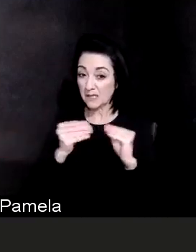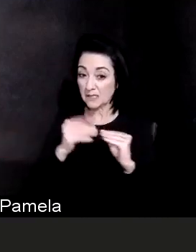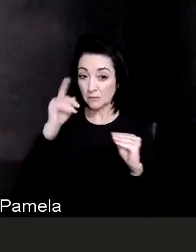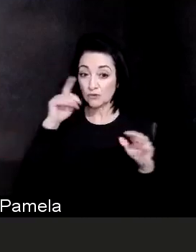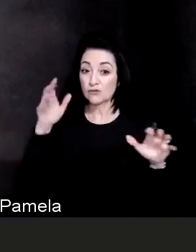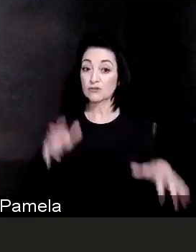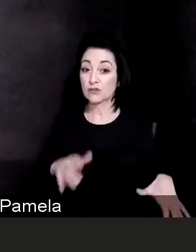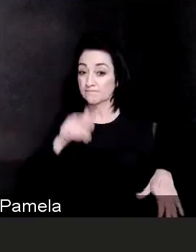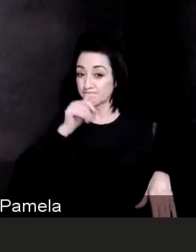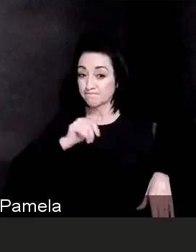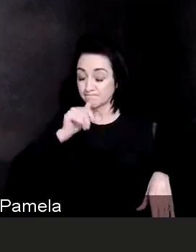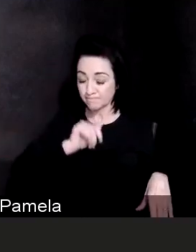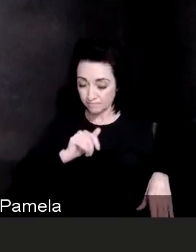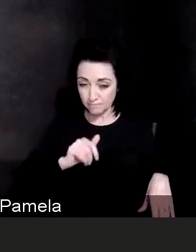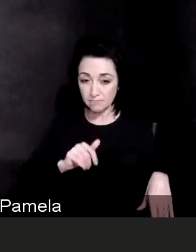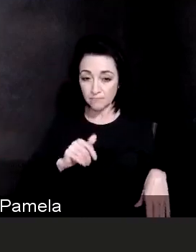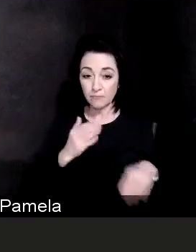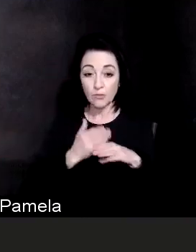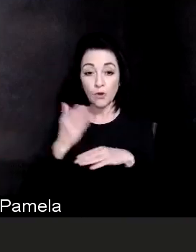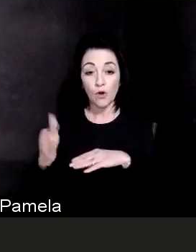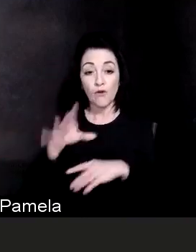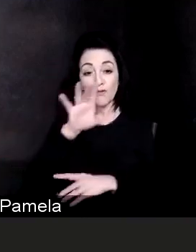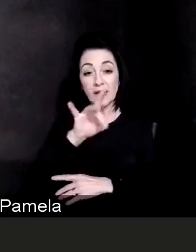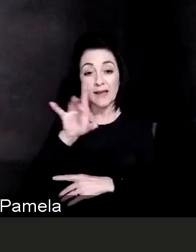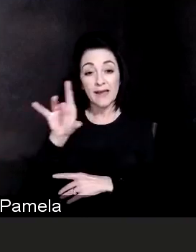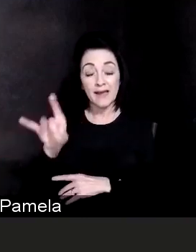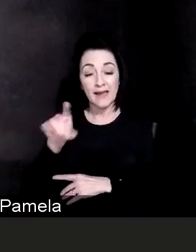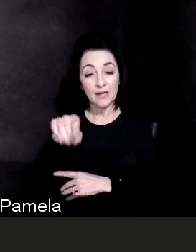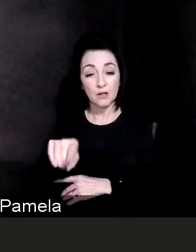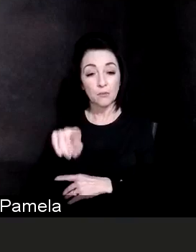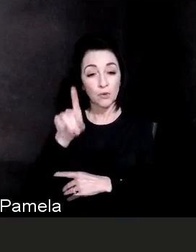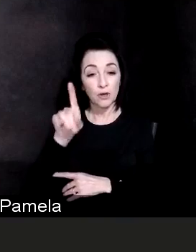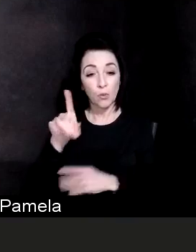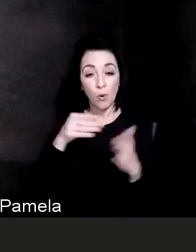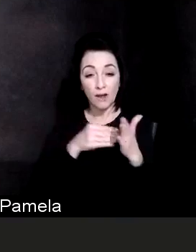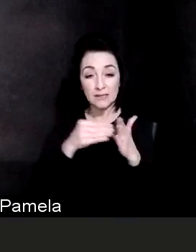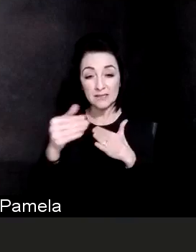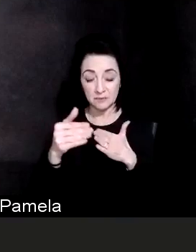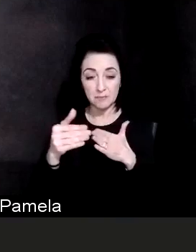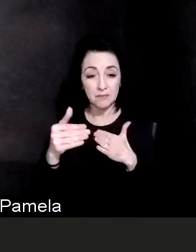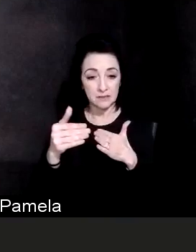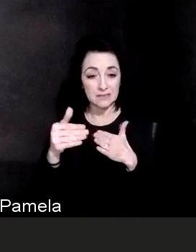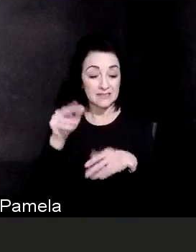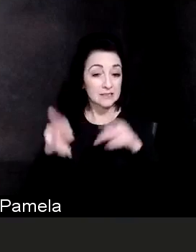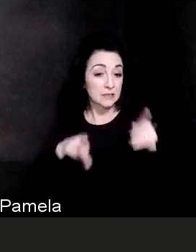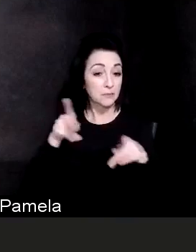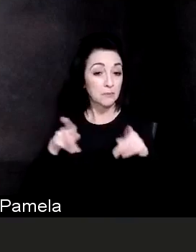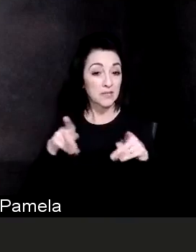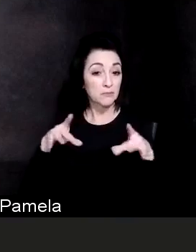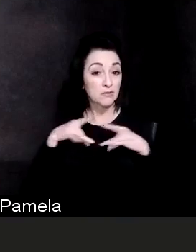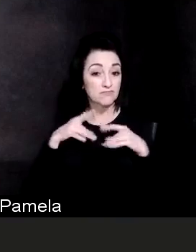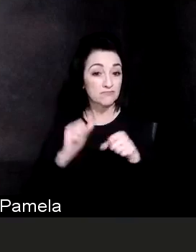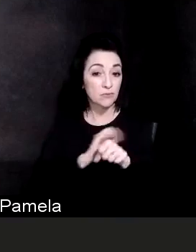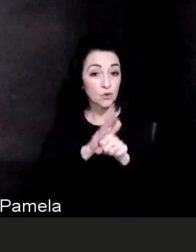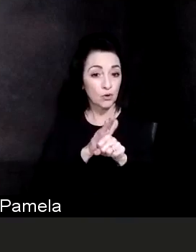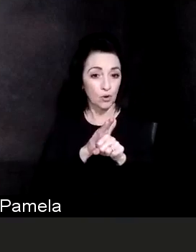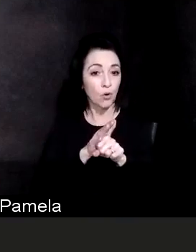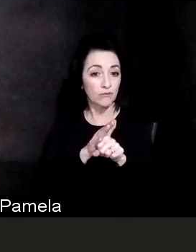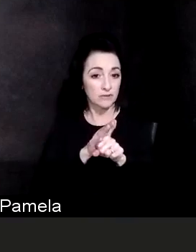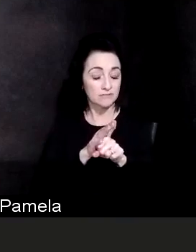over 88.1 million cases of COVID-19 confirmed in the United States.